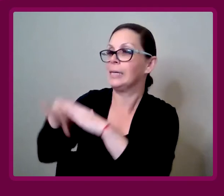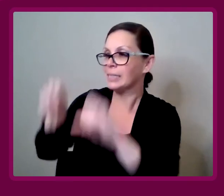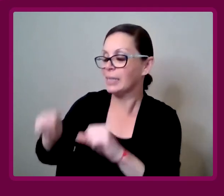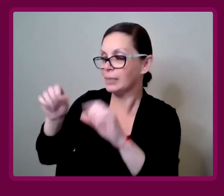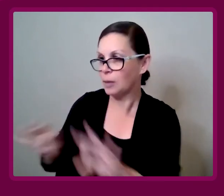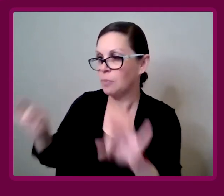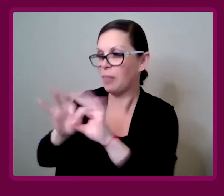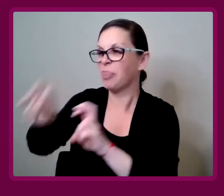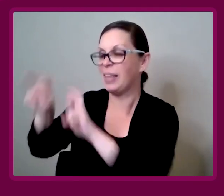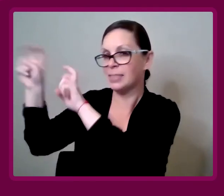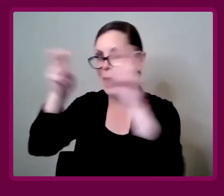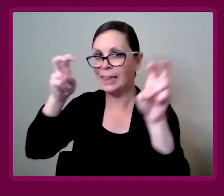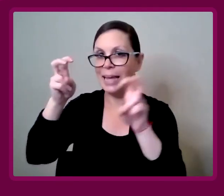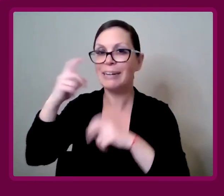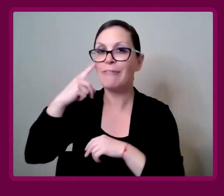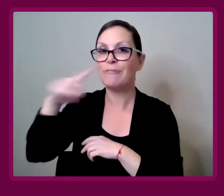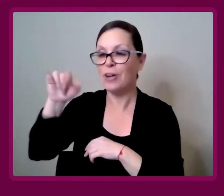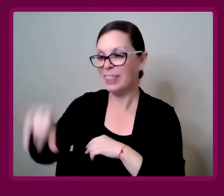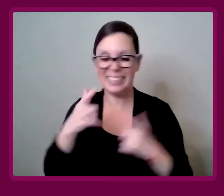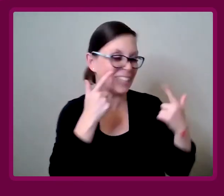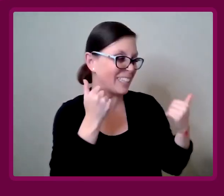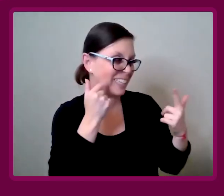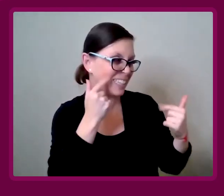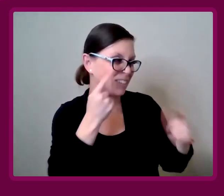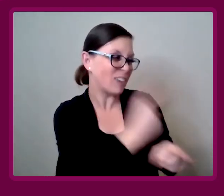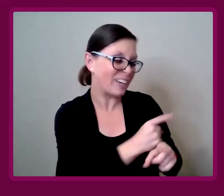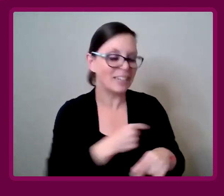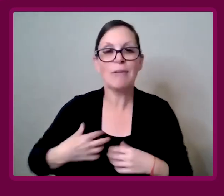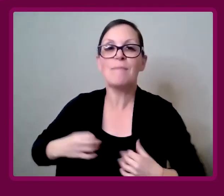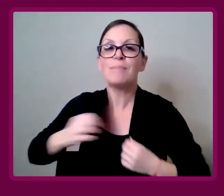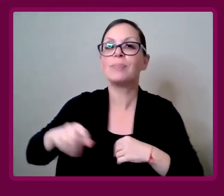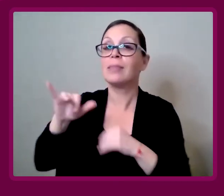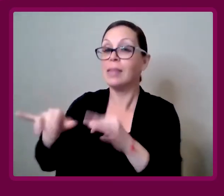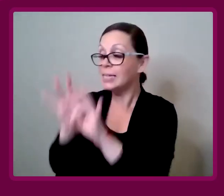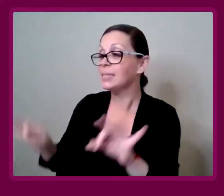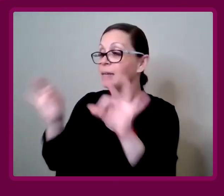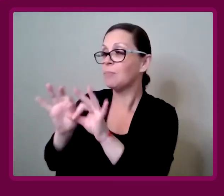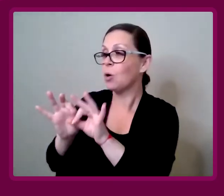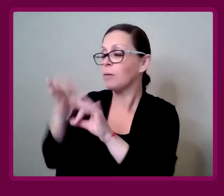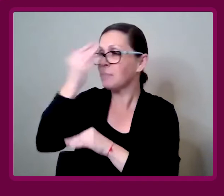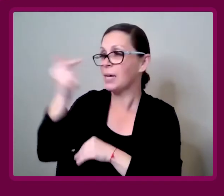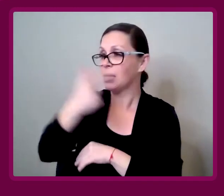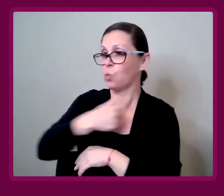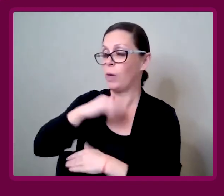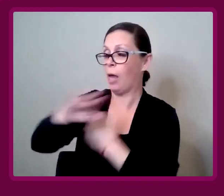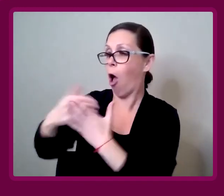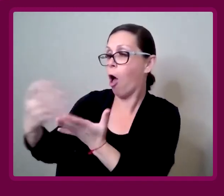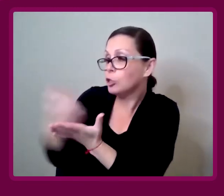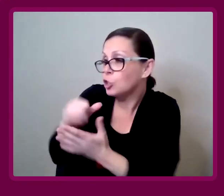here. Your headline for this. It matters because we all deserve it.